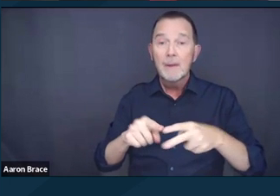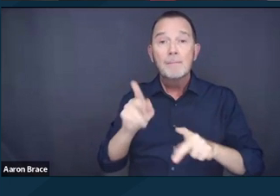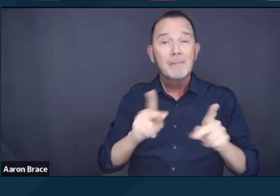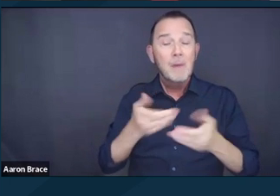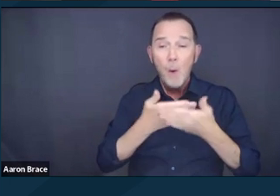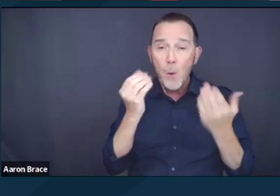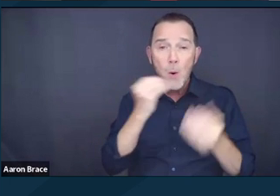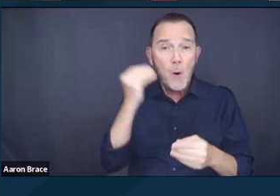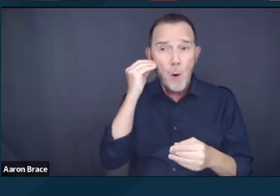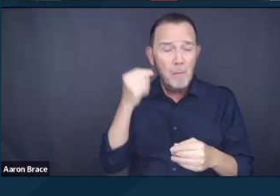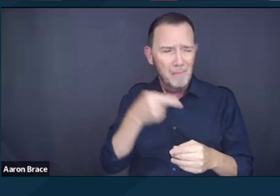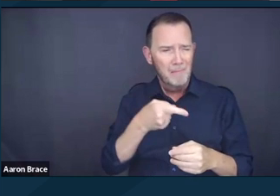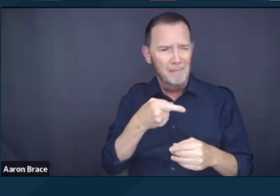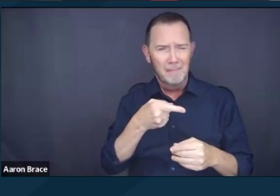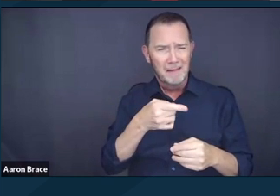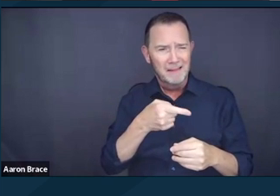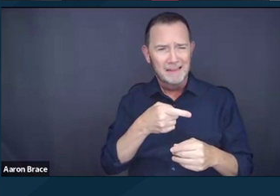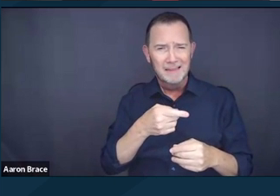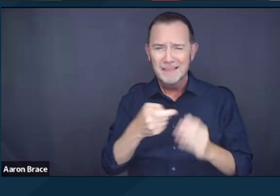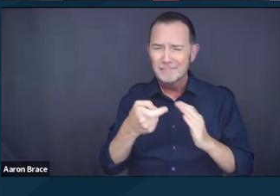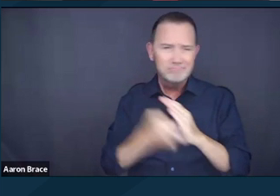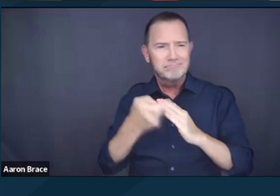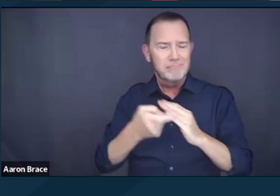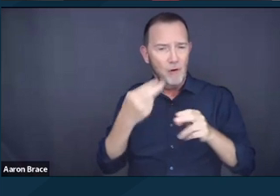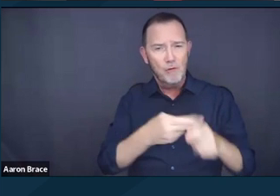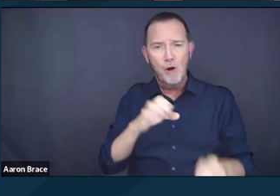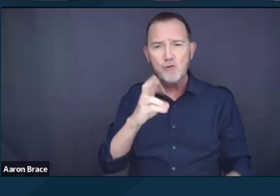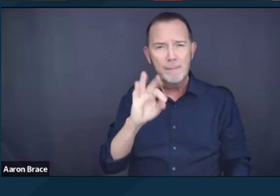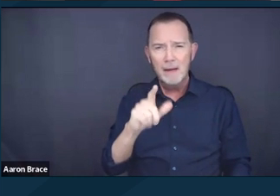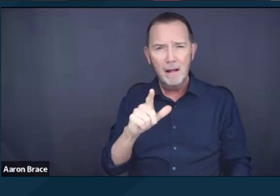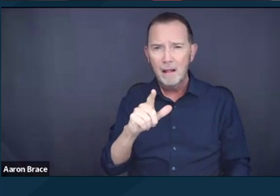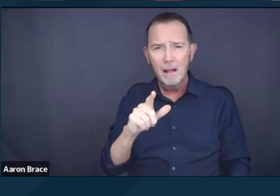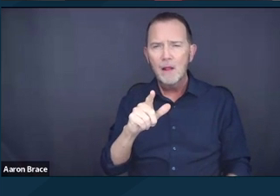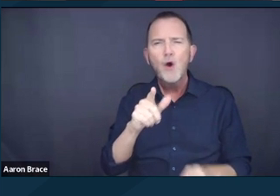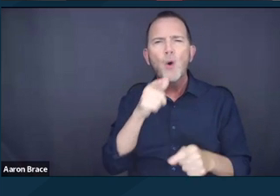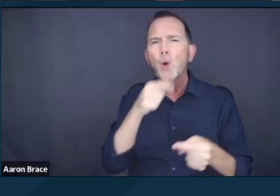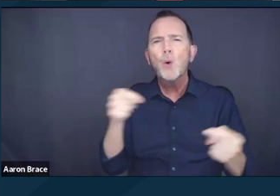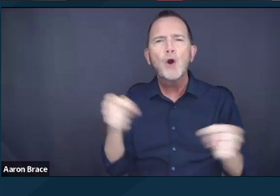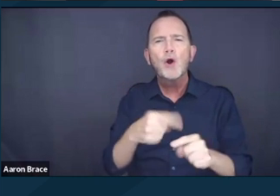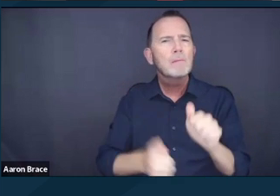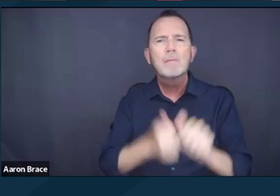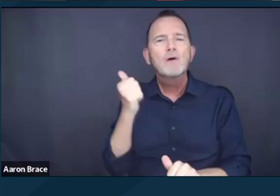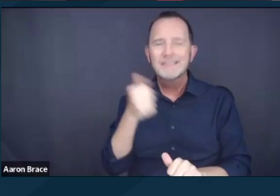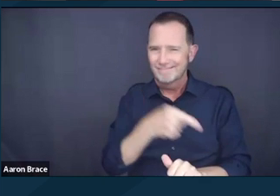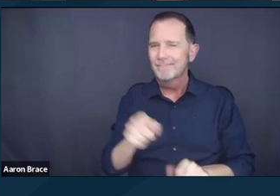has a disproportionate impact, or particularly affects people with mental health disabilities.